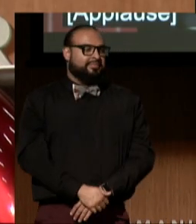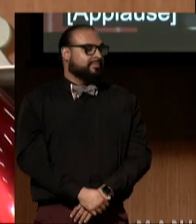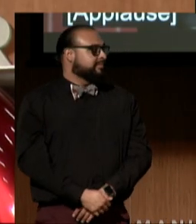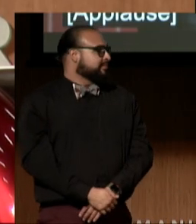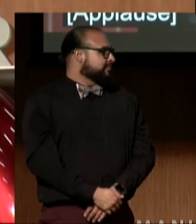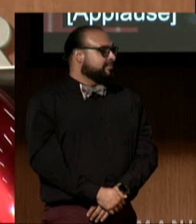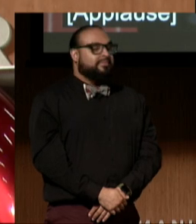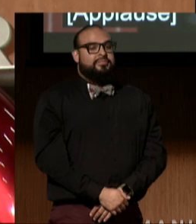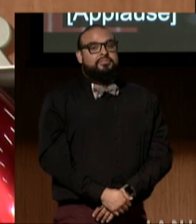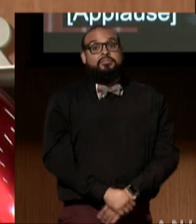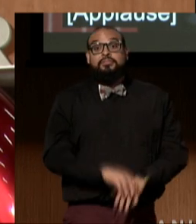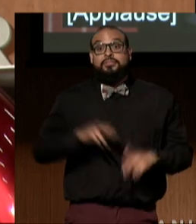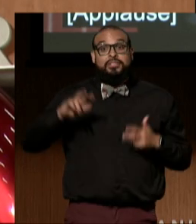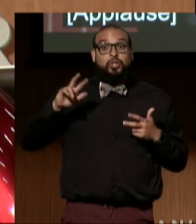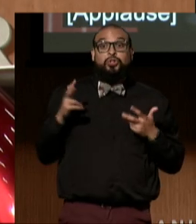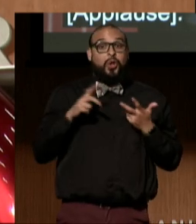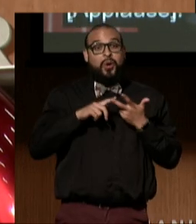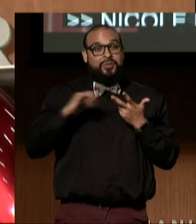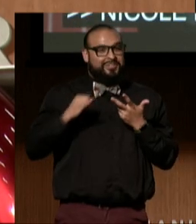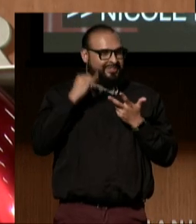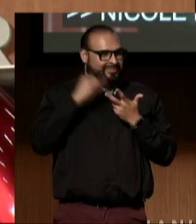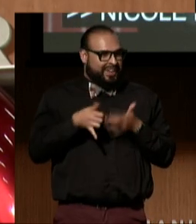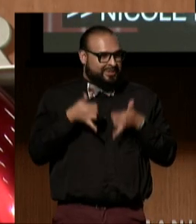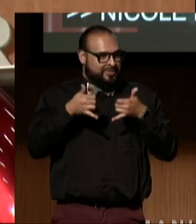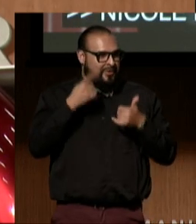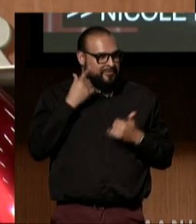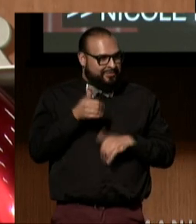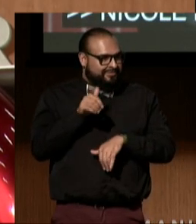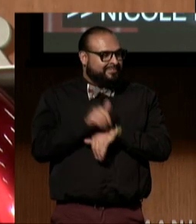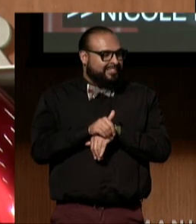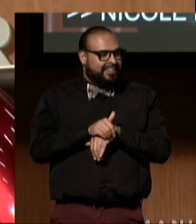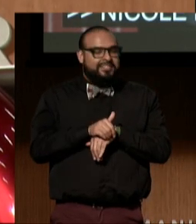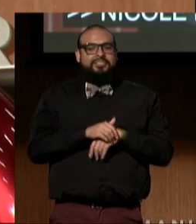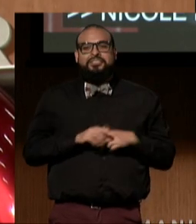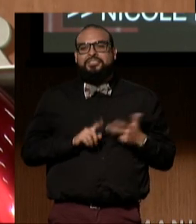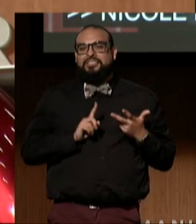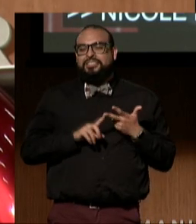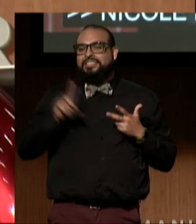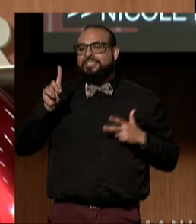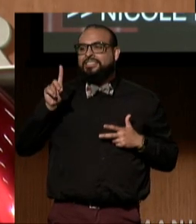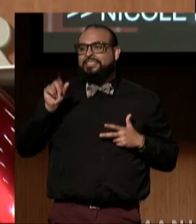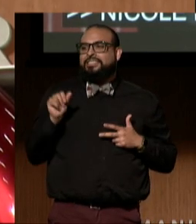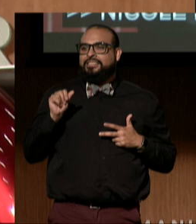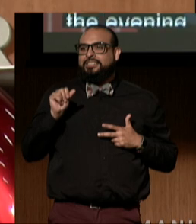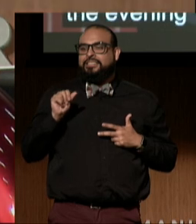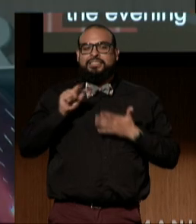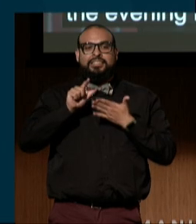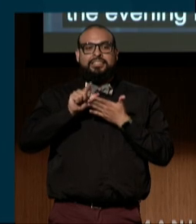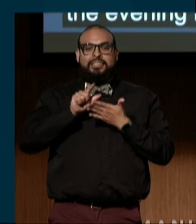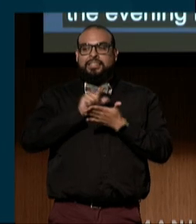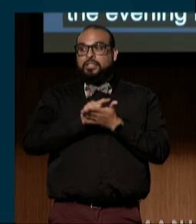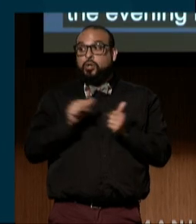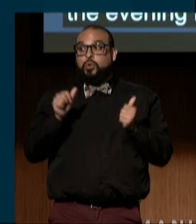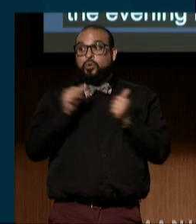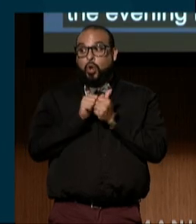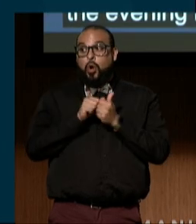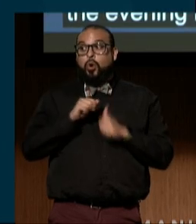And our third and final award for the evening is the Disability Law Co-Counsel Award presented